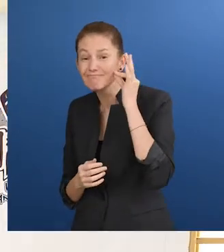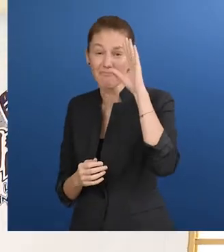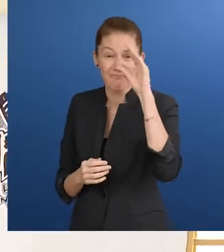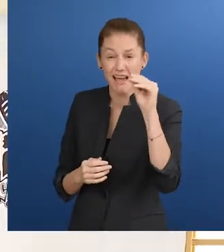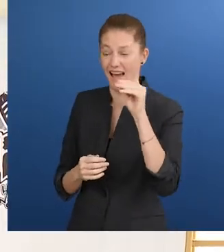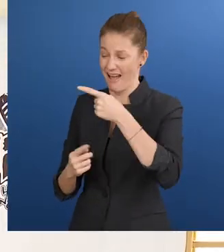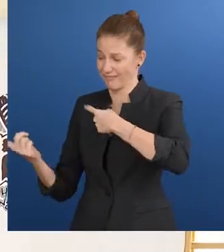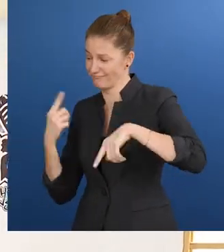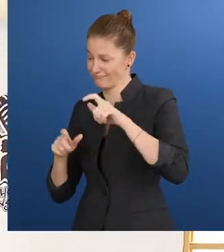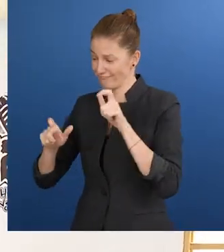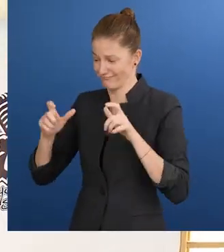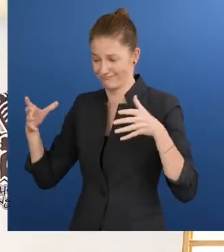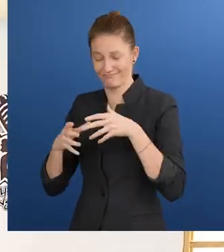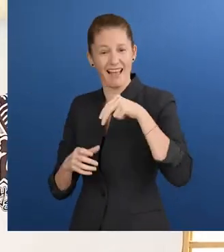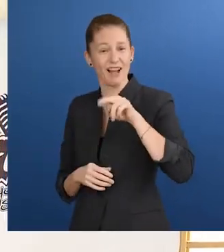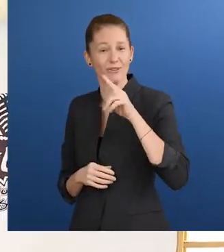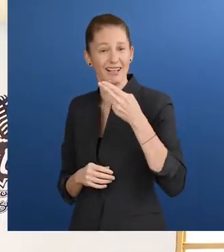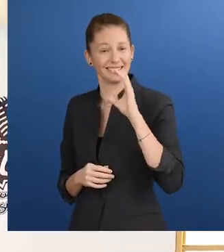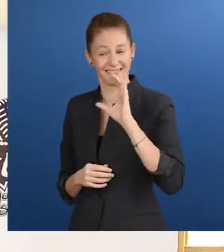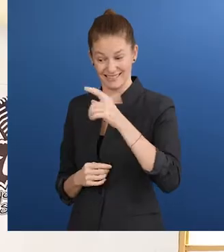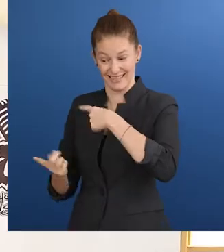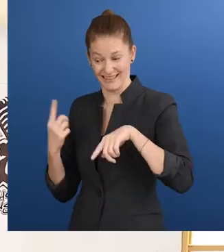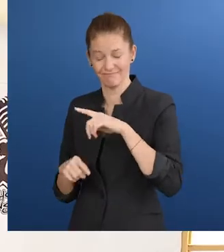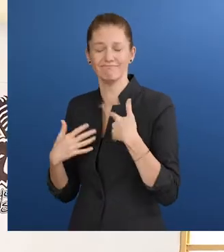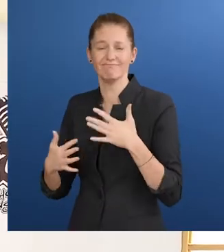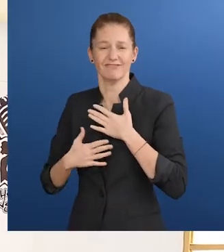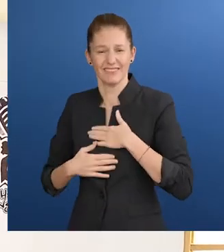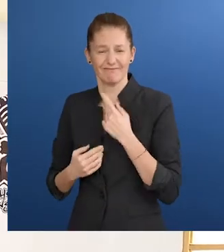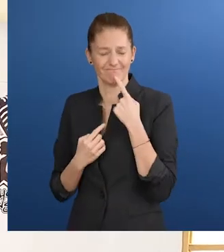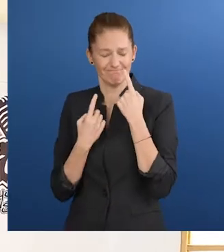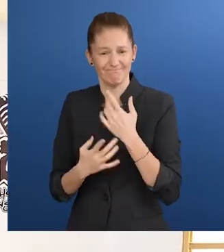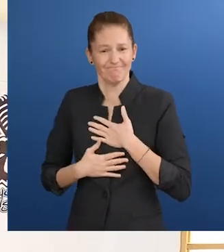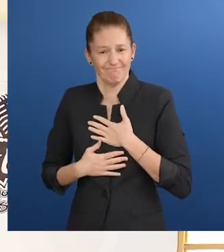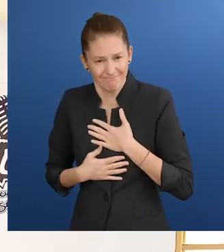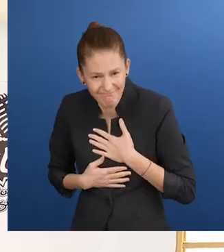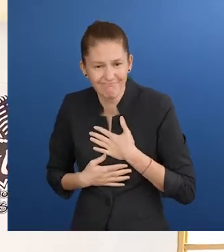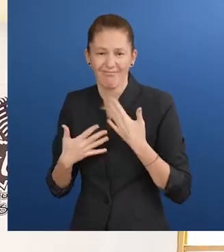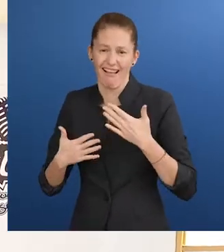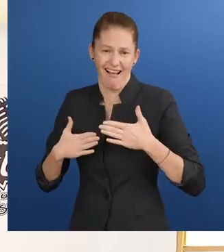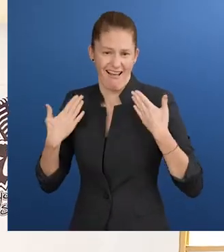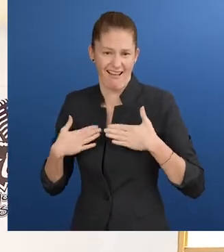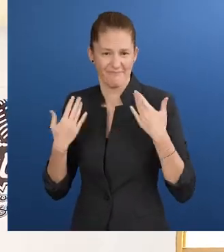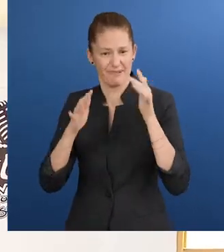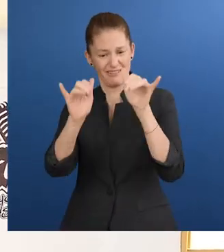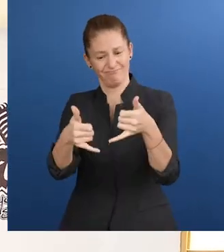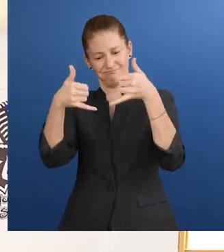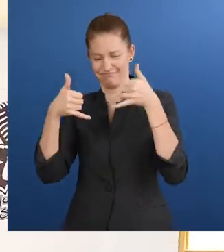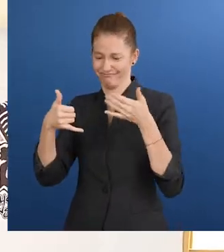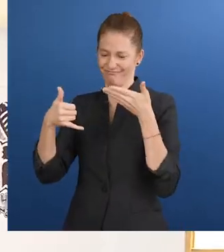Northern Uganda Hip Hop Culture I am just here to express that we are so happy to be an Awardee of the Zero Project 2022.”